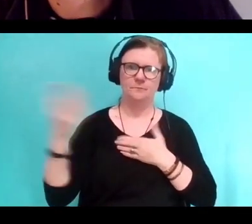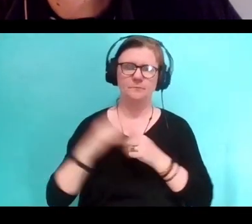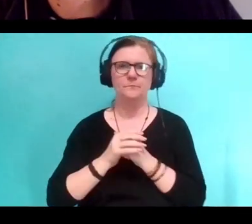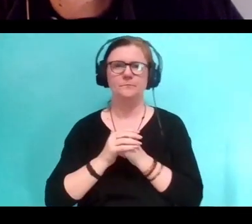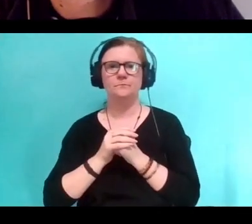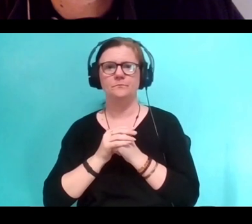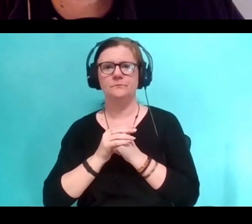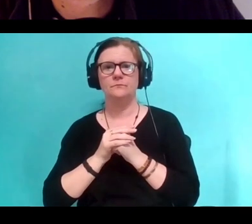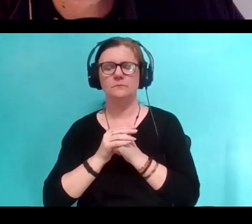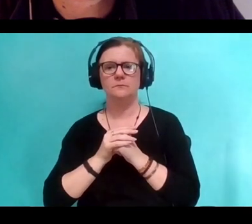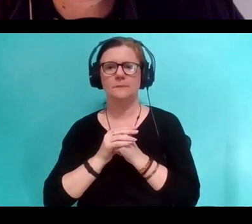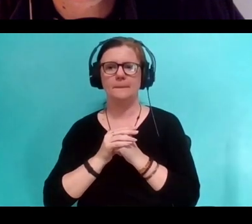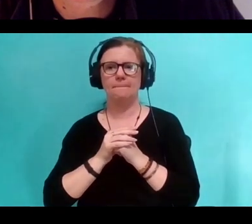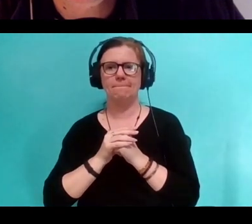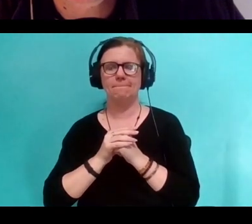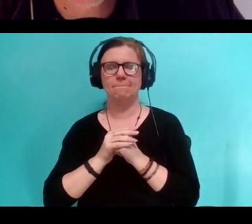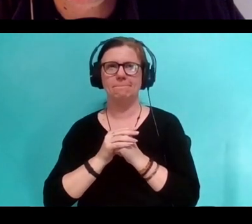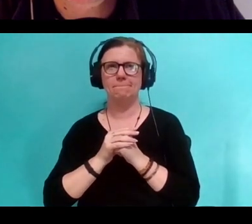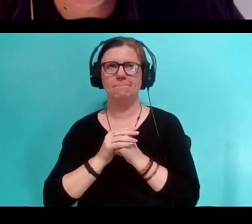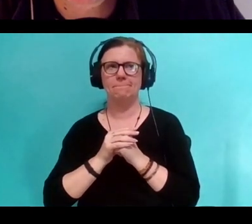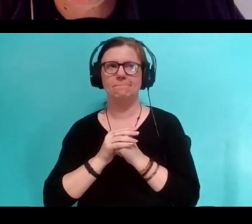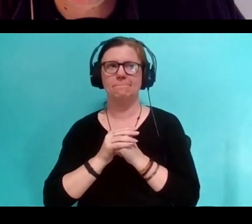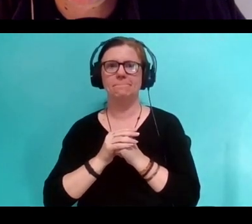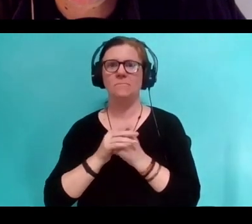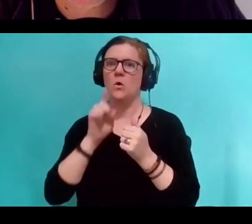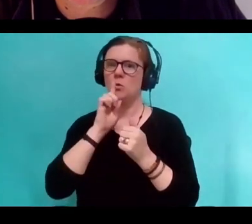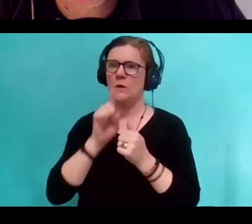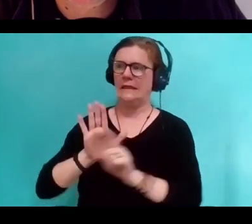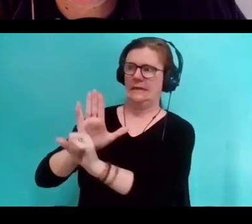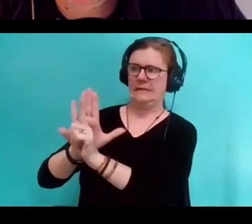And so I wanted this wisdom to be something